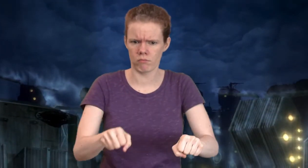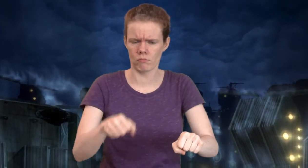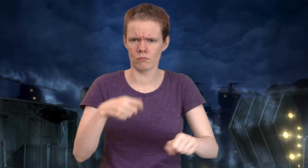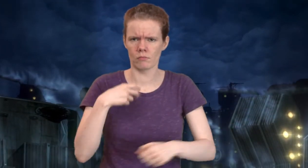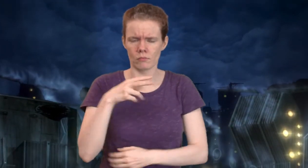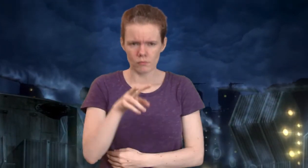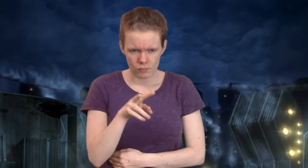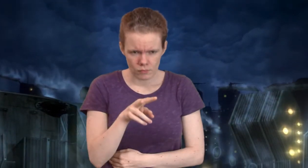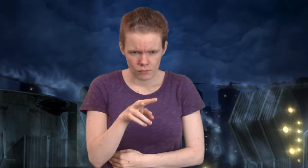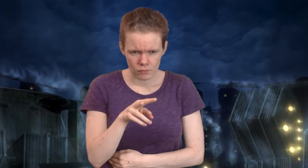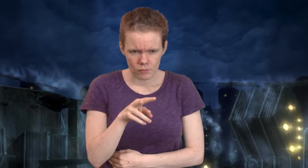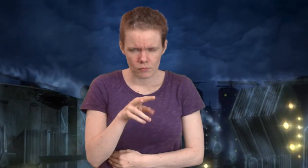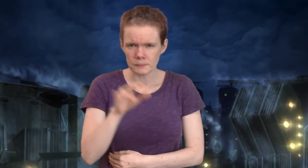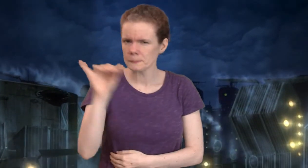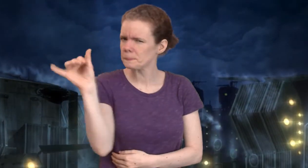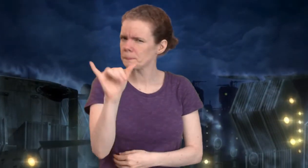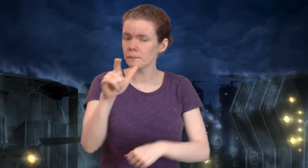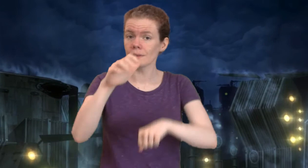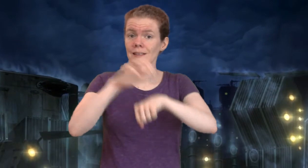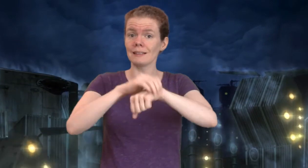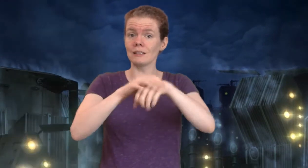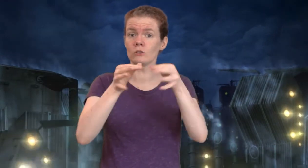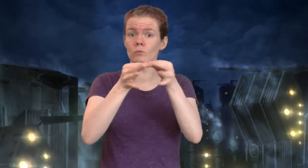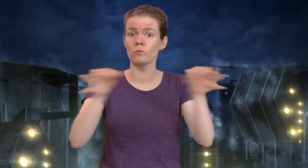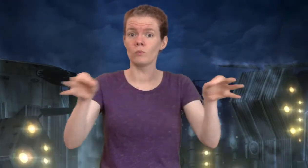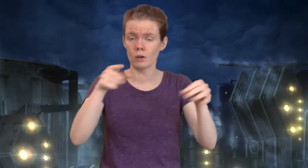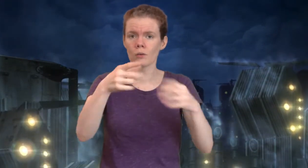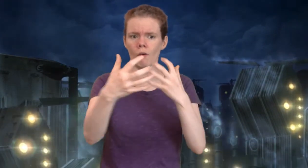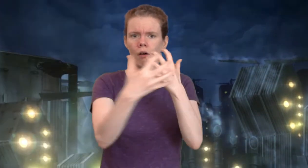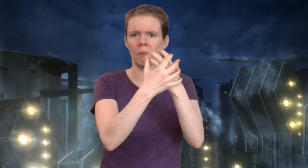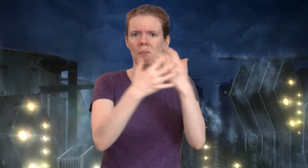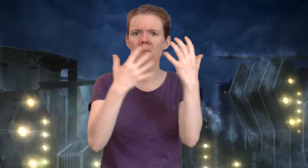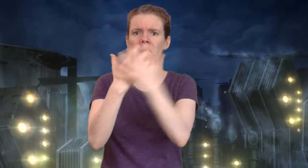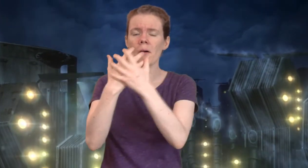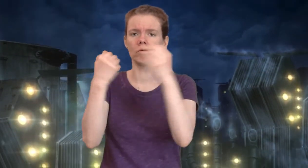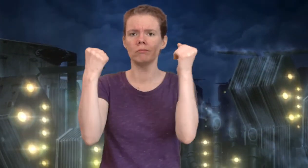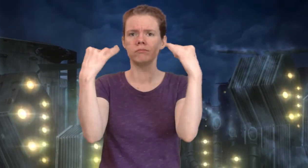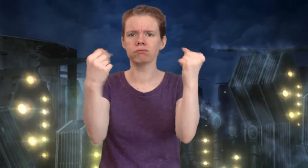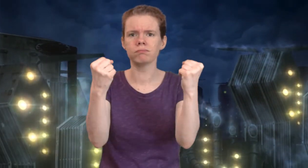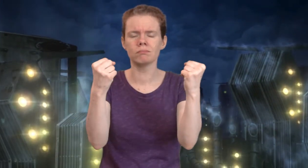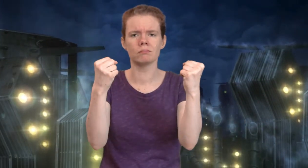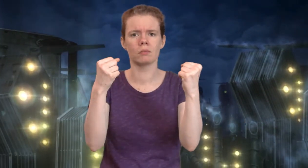To me this is the English language, shackling our hands